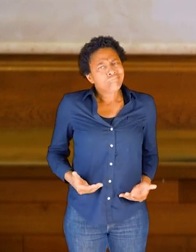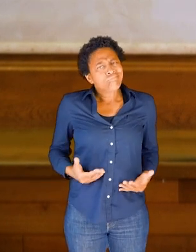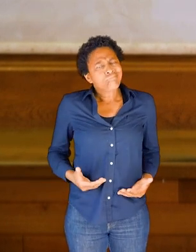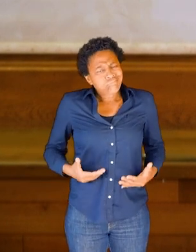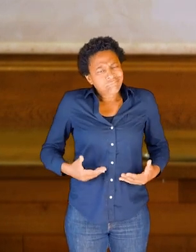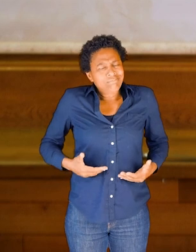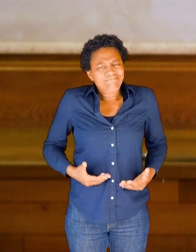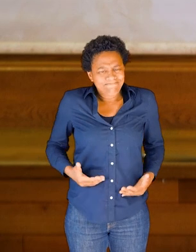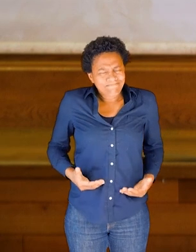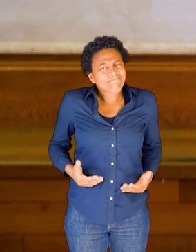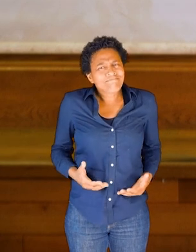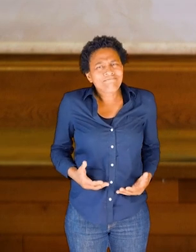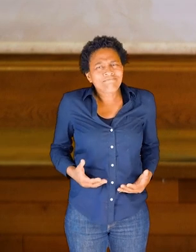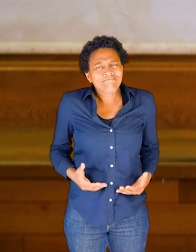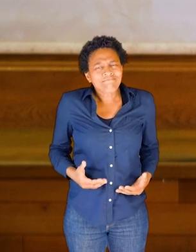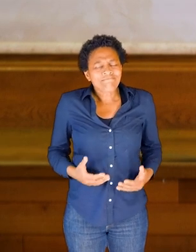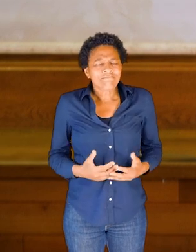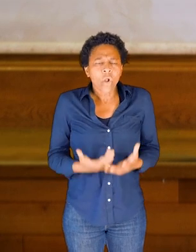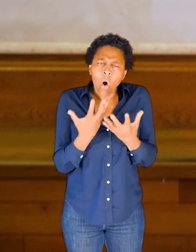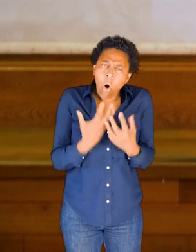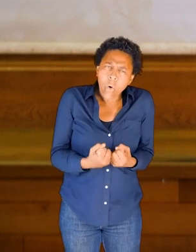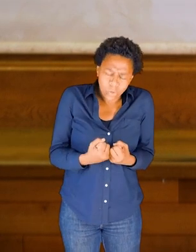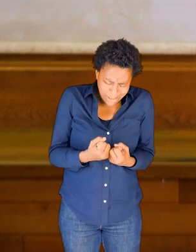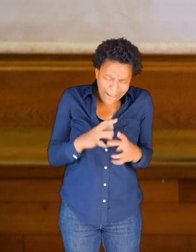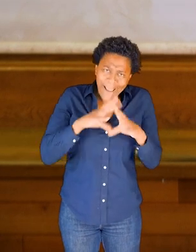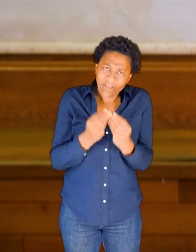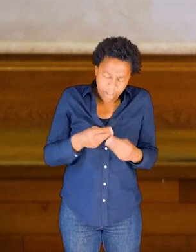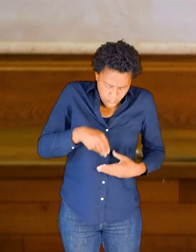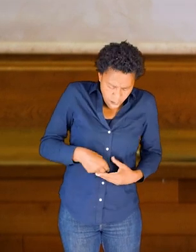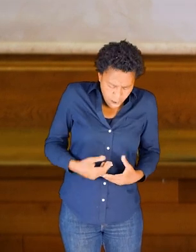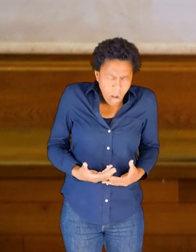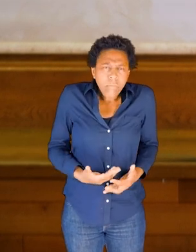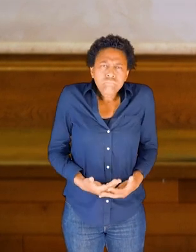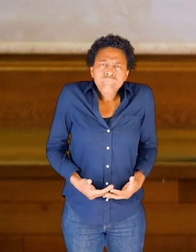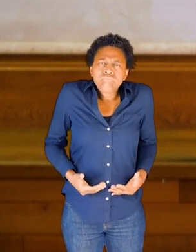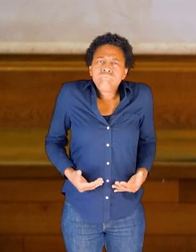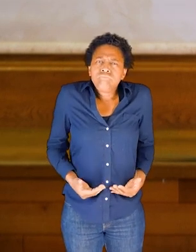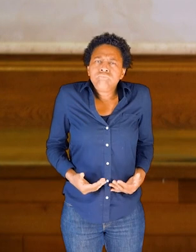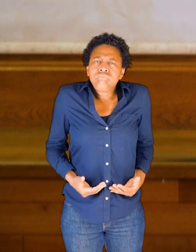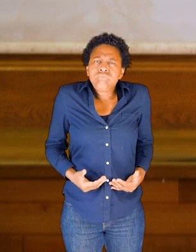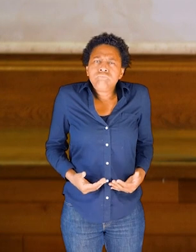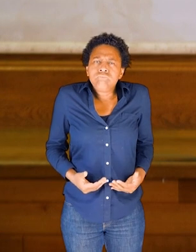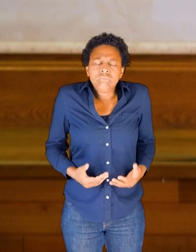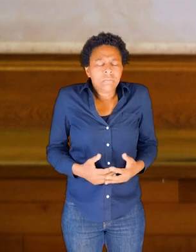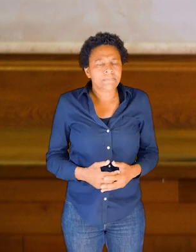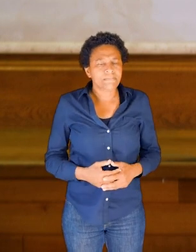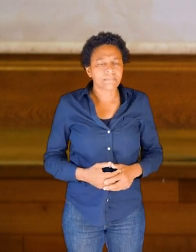this bowl as my pelvis, holding the contents of my torso?